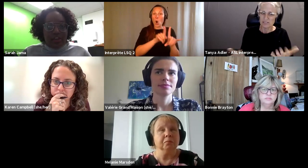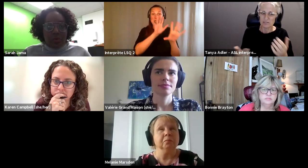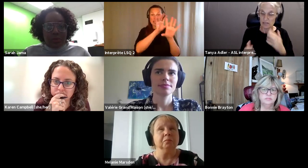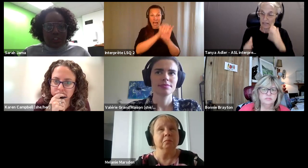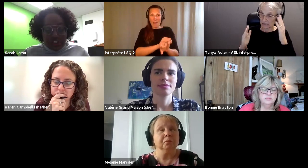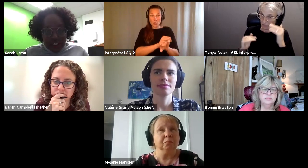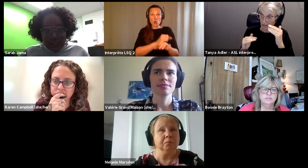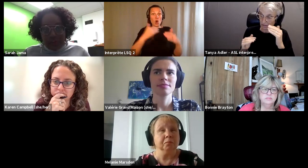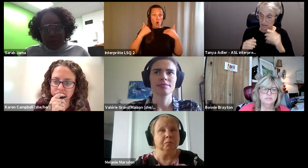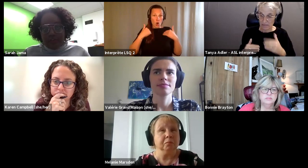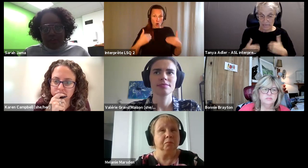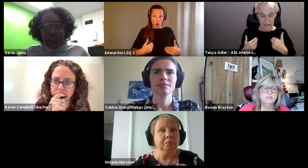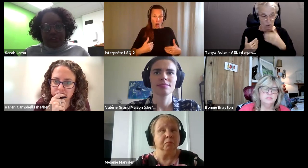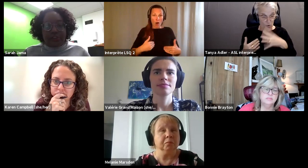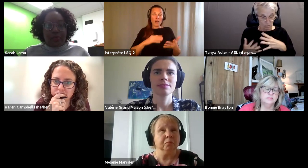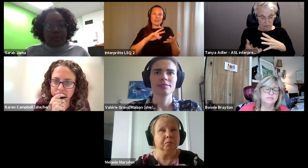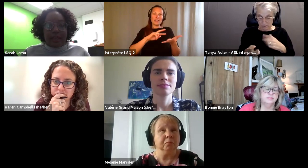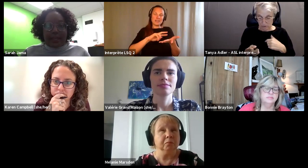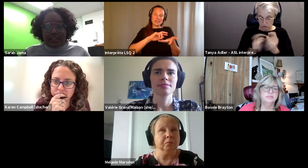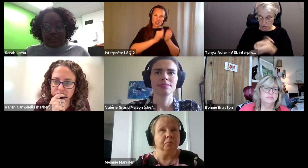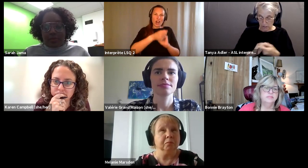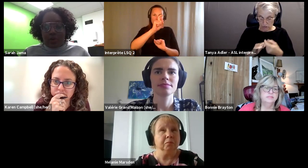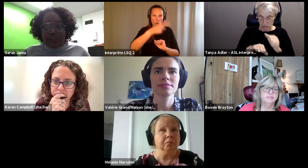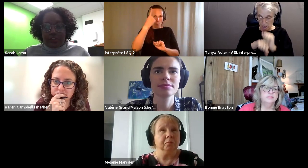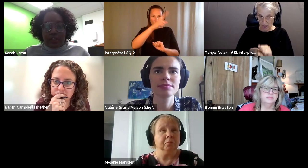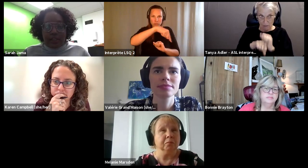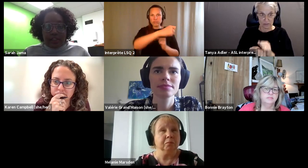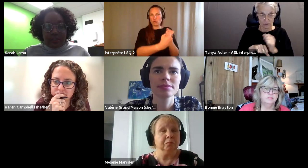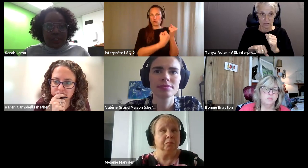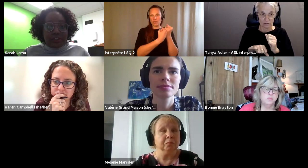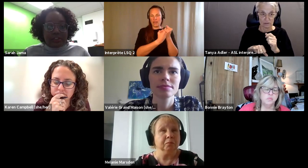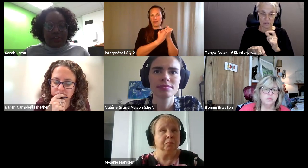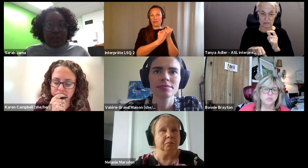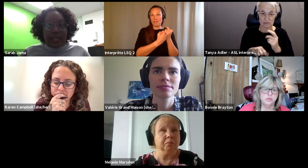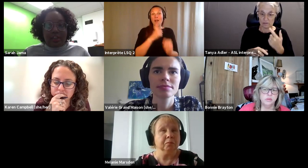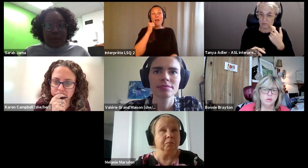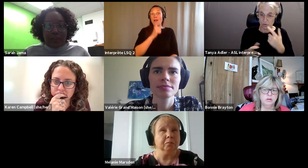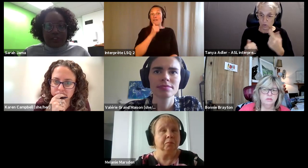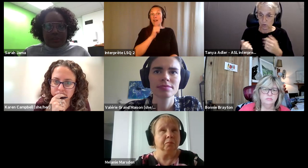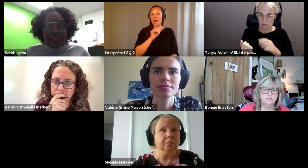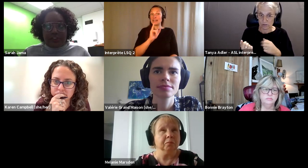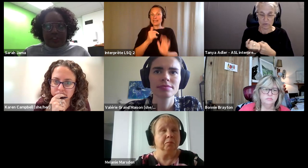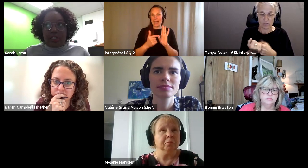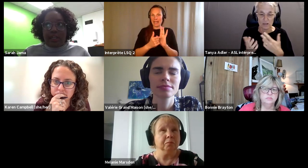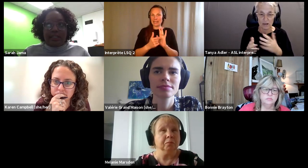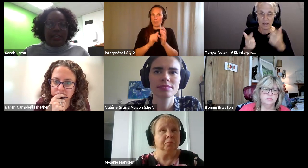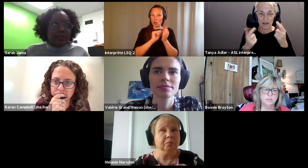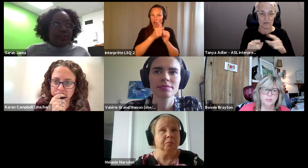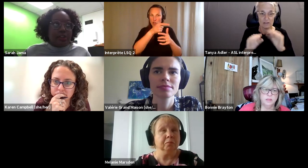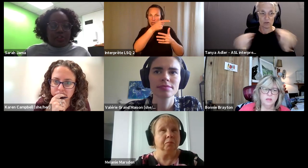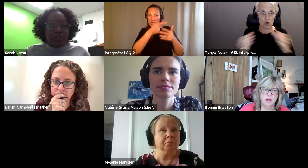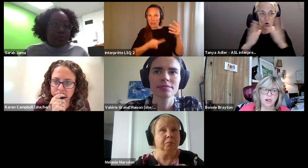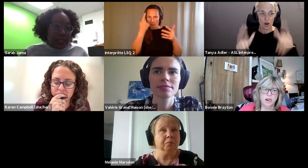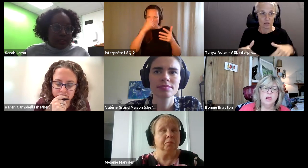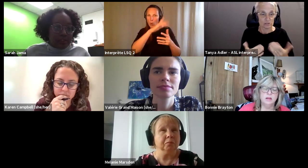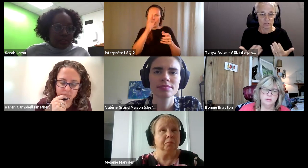Sarah Jama: Young women to change how their body functions in order to access supports in these places, and so they end up house list because they're kicked out of the shelters or bands.